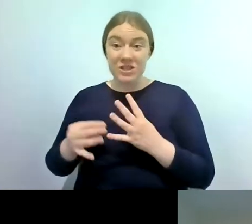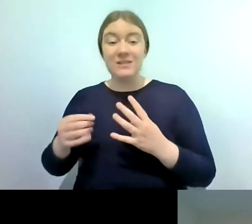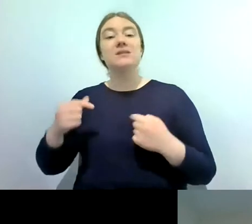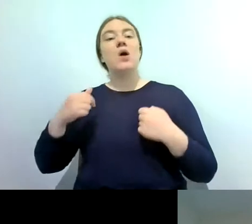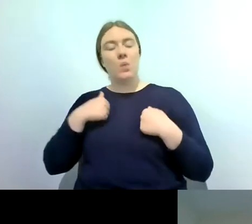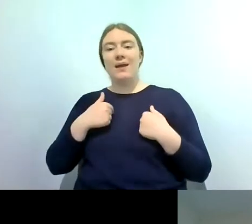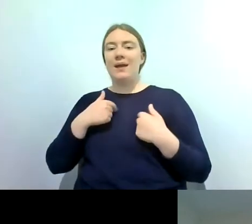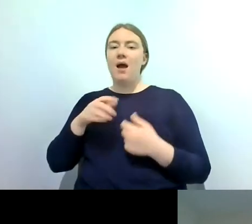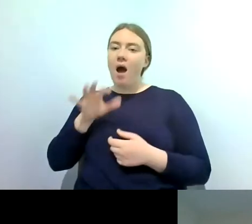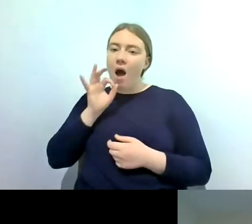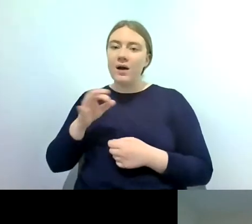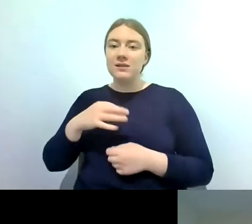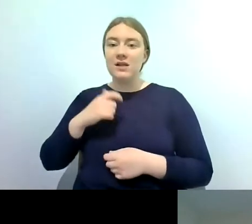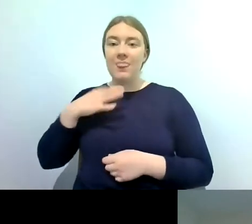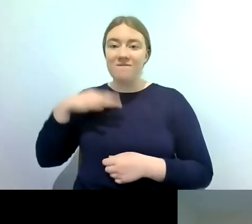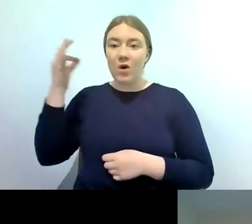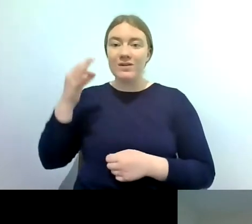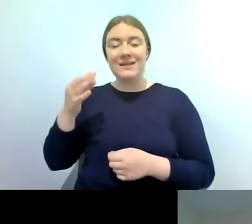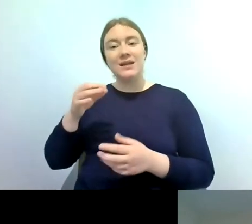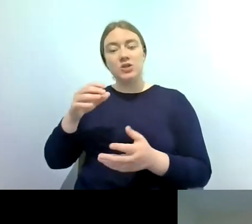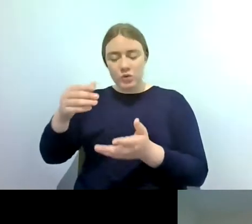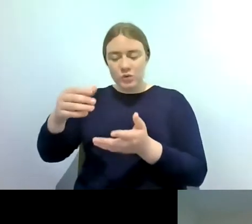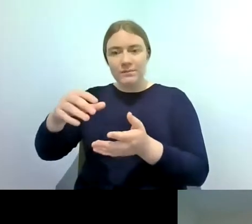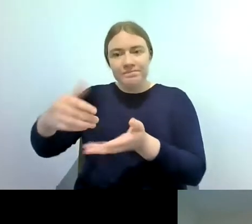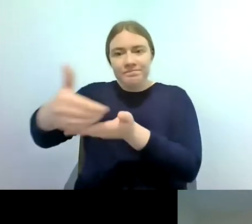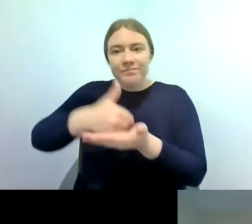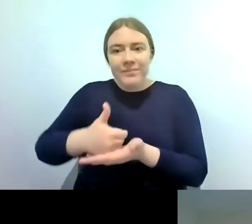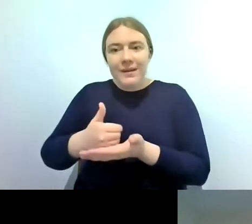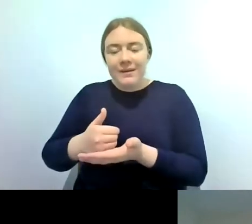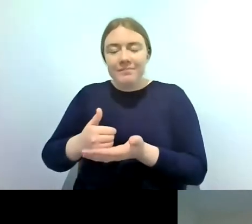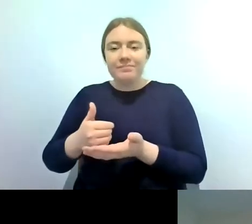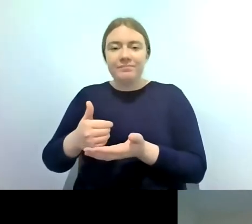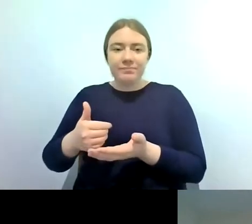and and that means that we can send it off and get confirmation that the invasive species is there